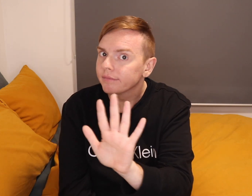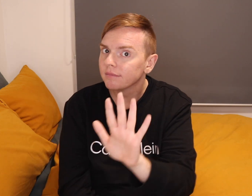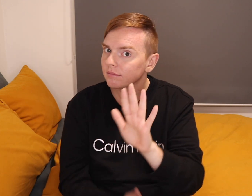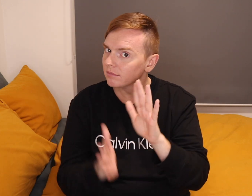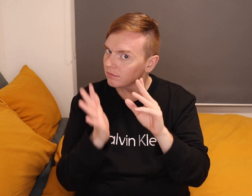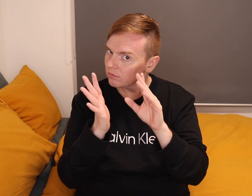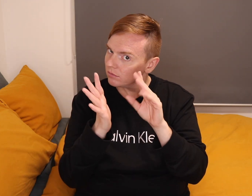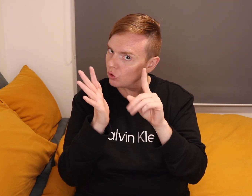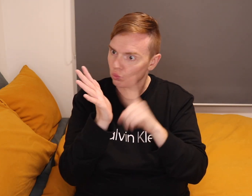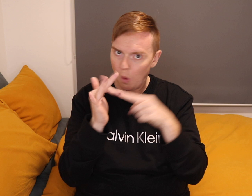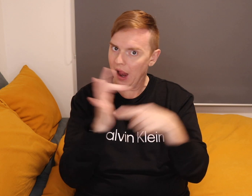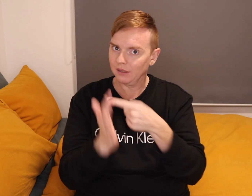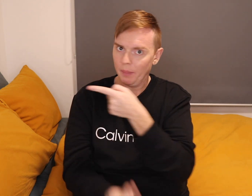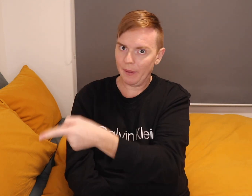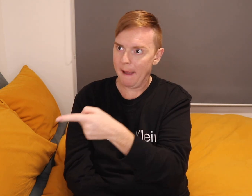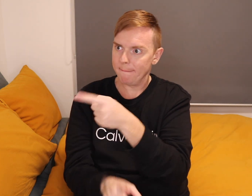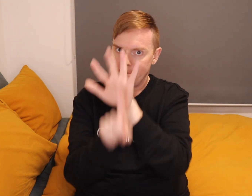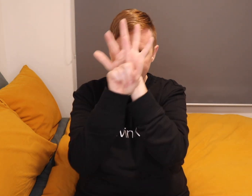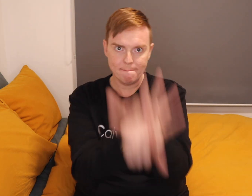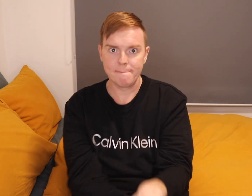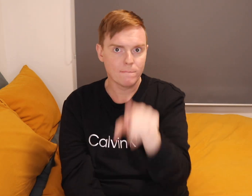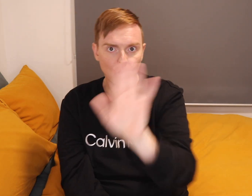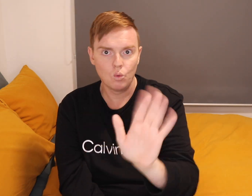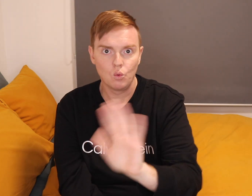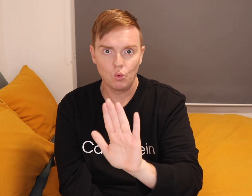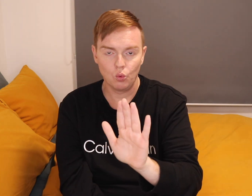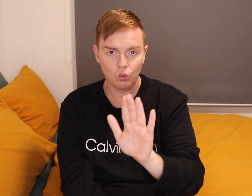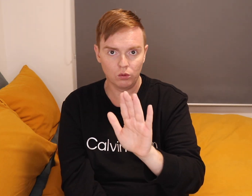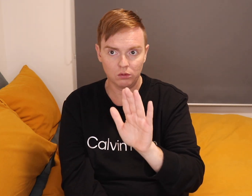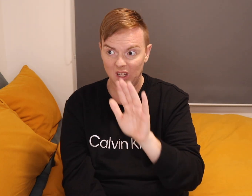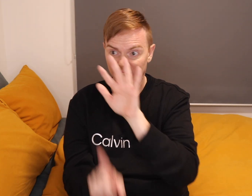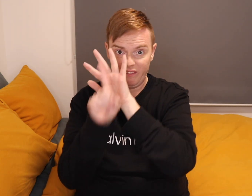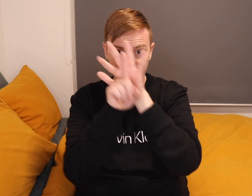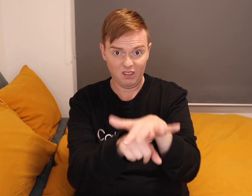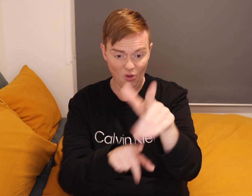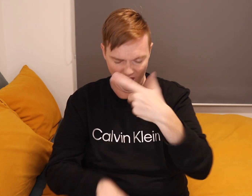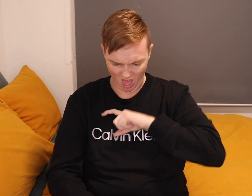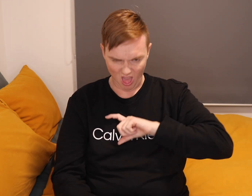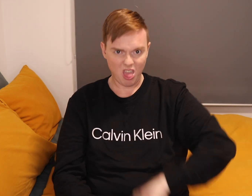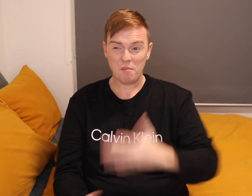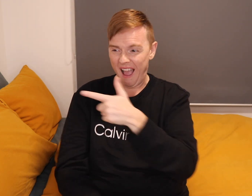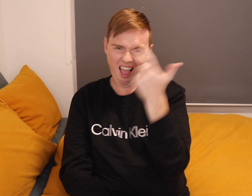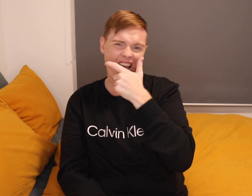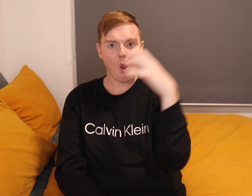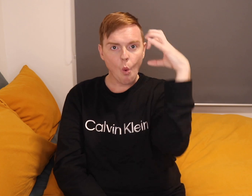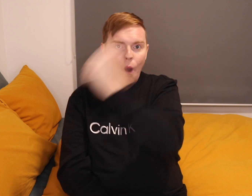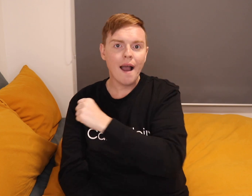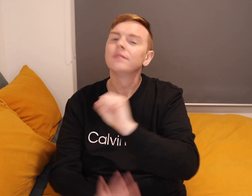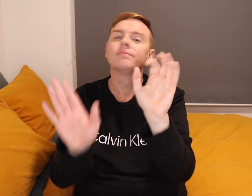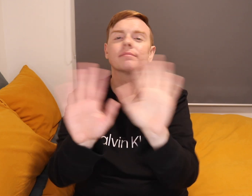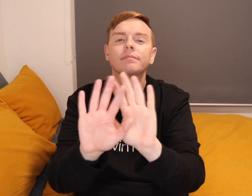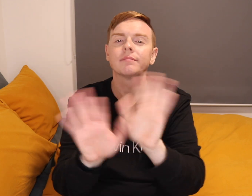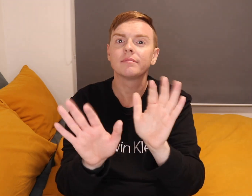Do not let them put you down. Or make you feel not confident and they will laugh and knowing they're win. Don't let them!